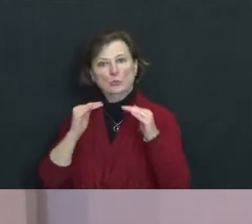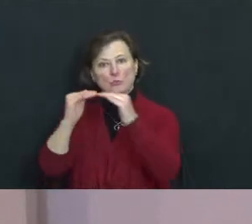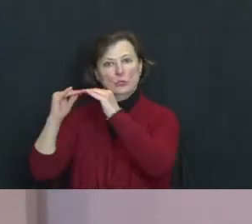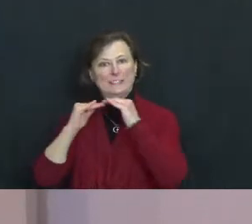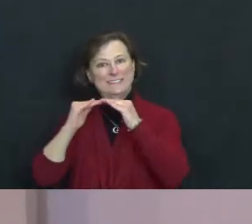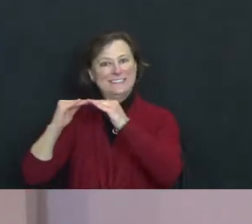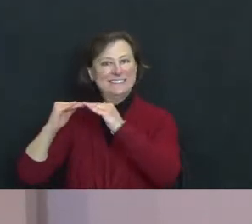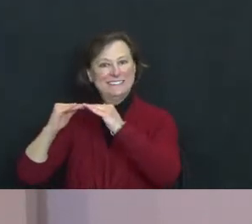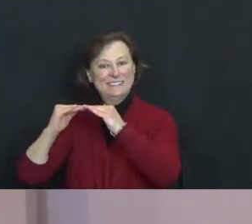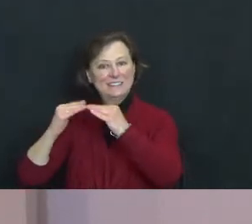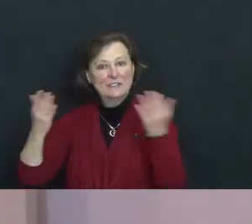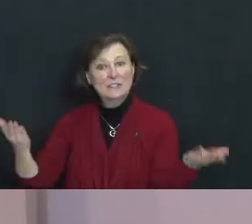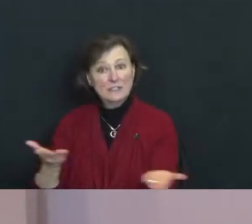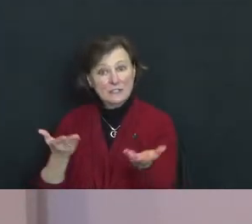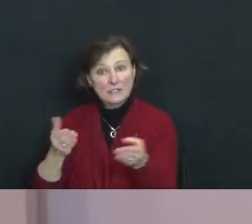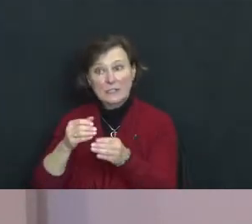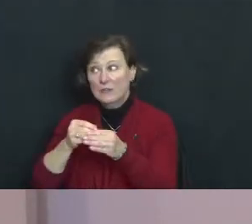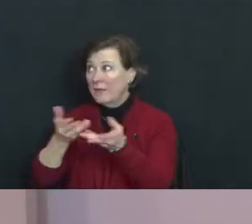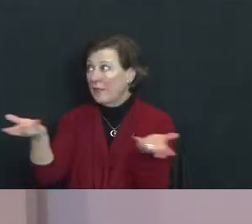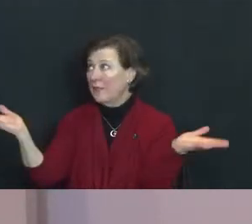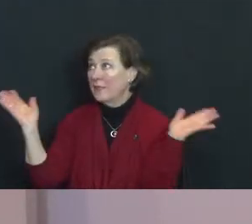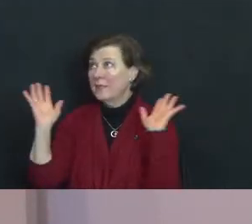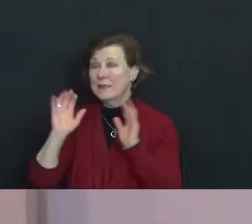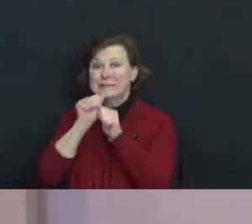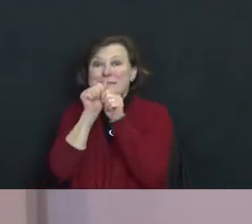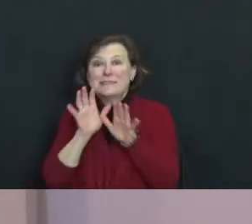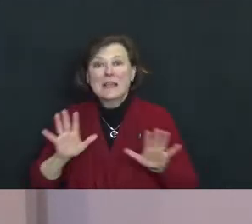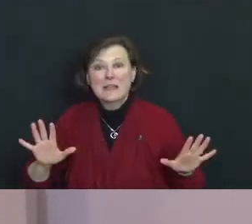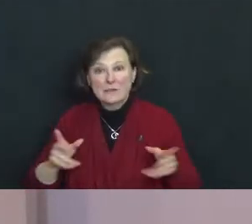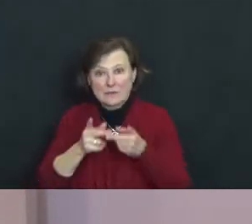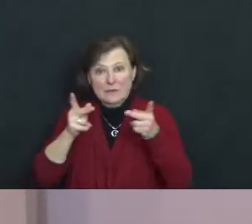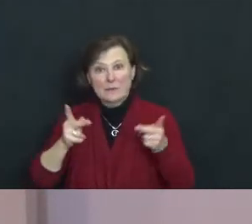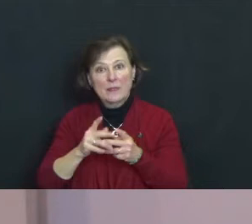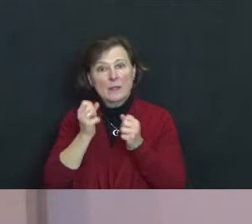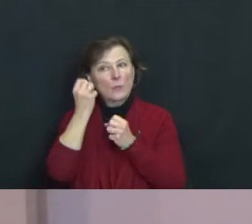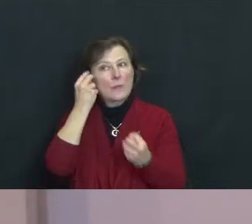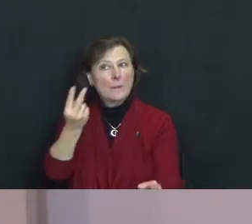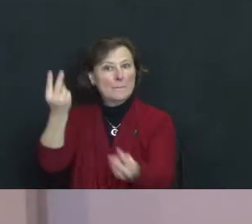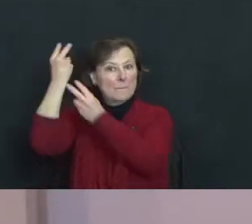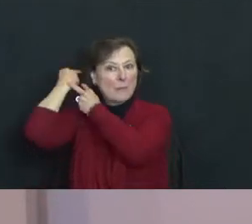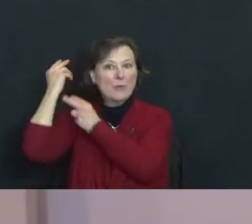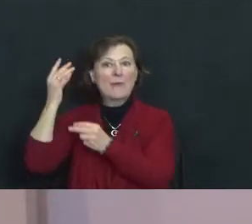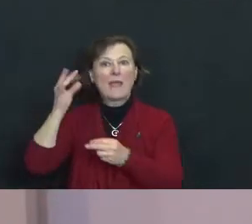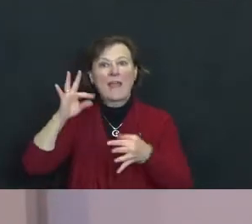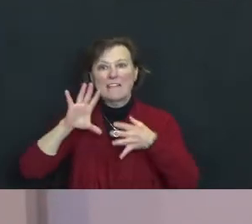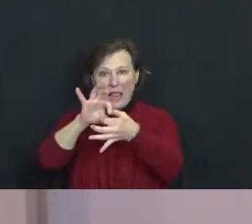Here in this space made sacred by memories of connection, let us feel ourselves a part